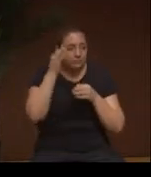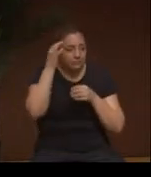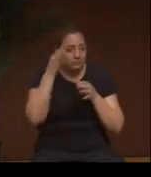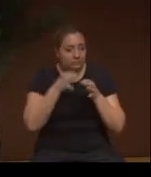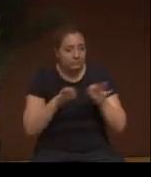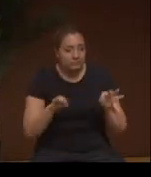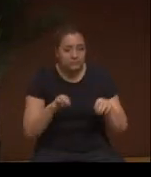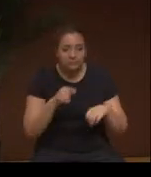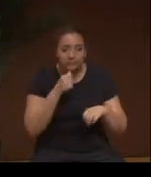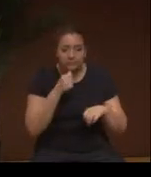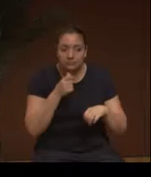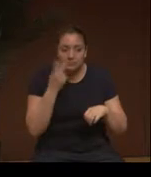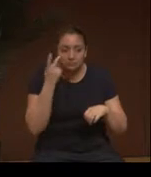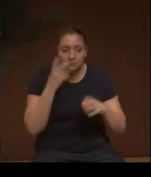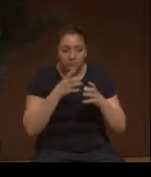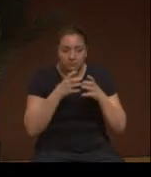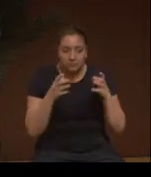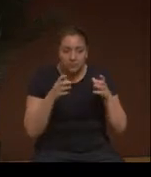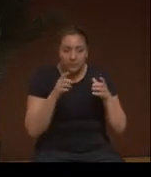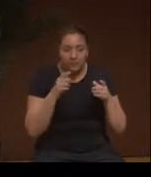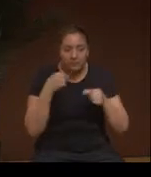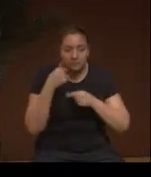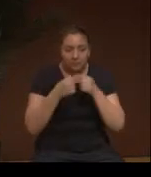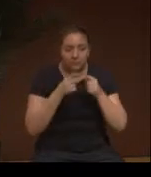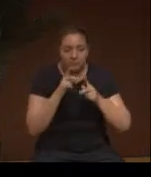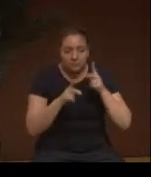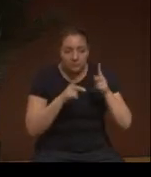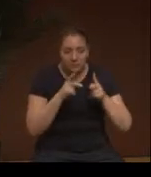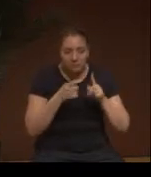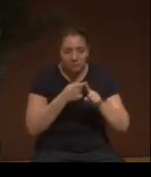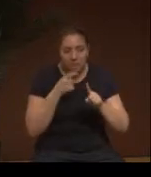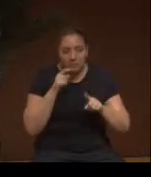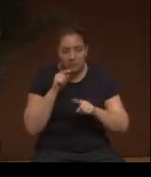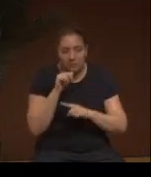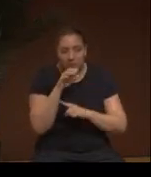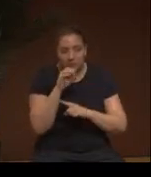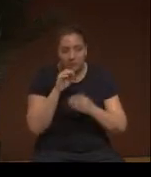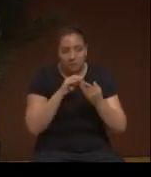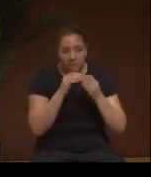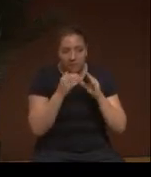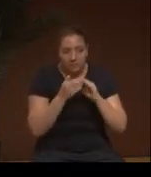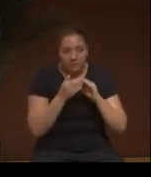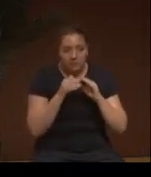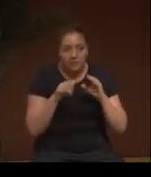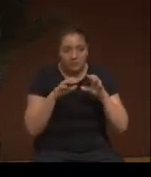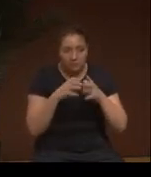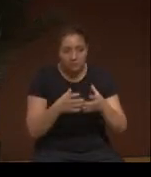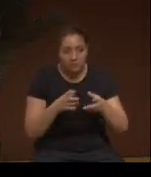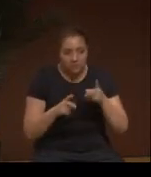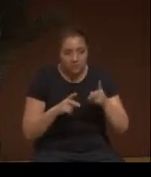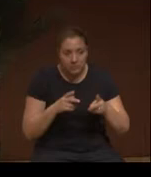I don't see any subdivisions or derivations of people of the Taíno village of the diaspora.